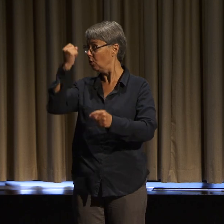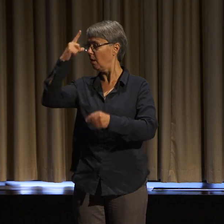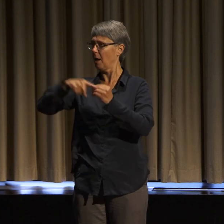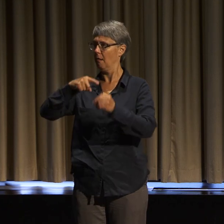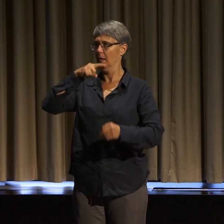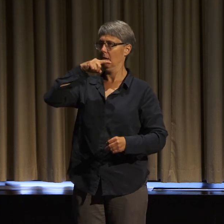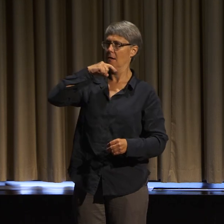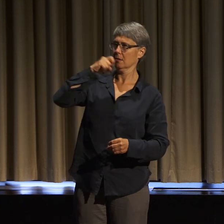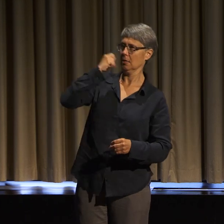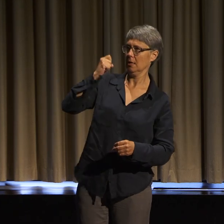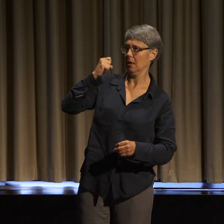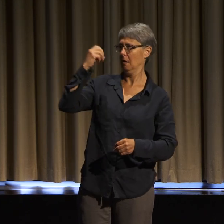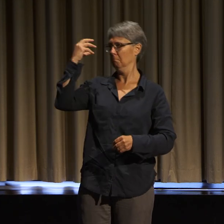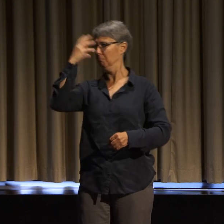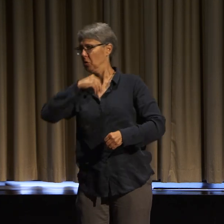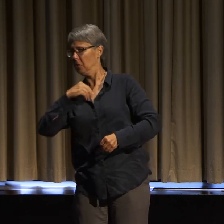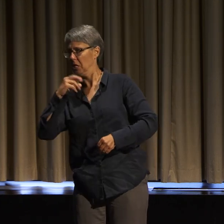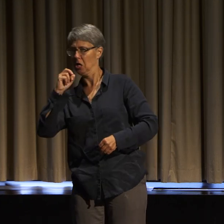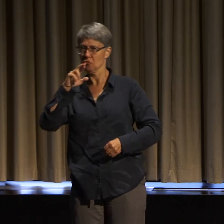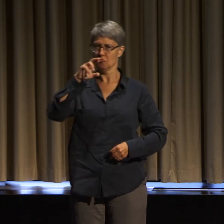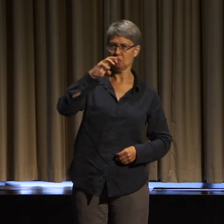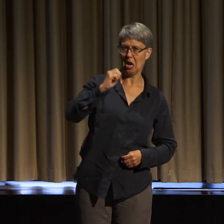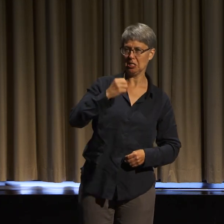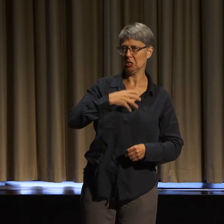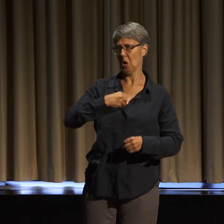and race and white supremacy, someone who understands